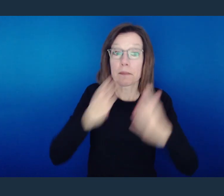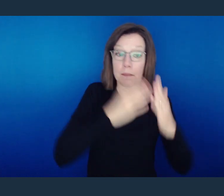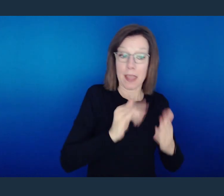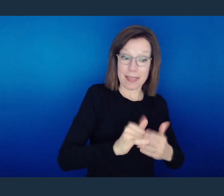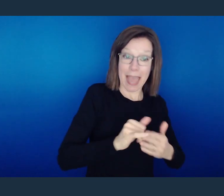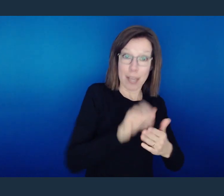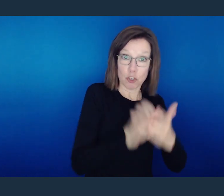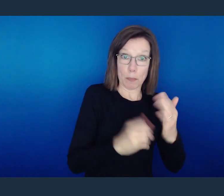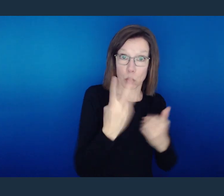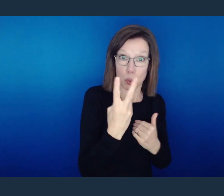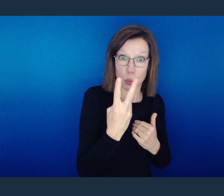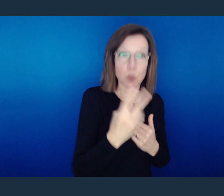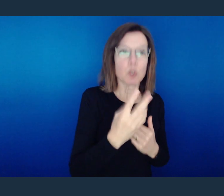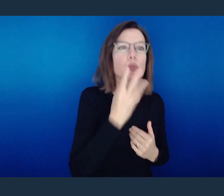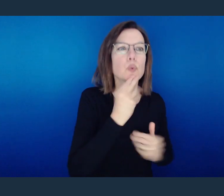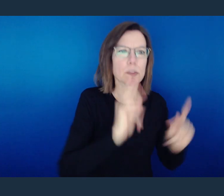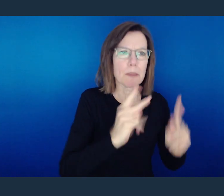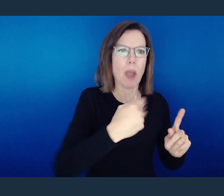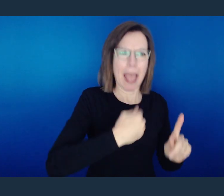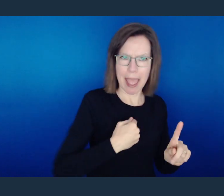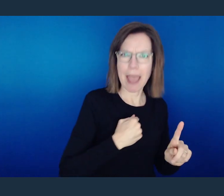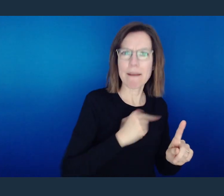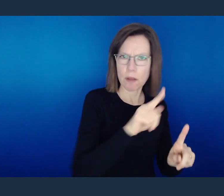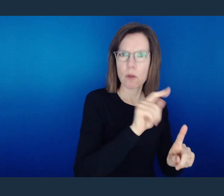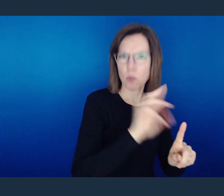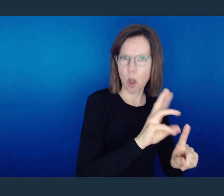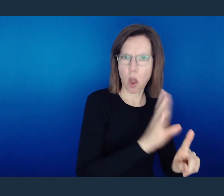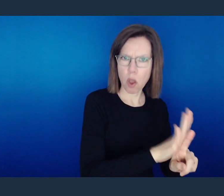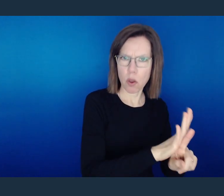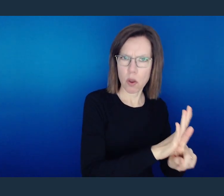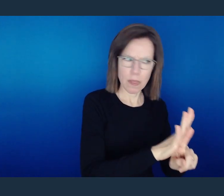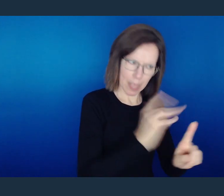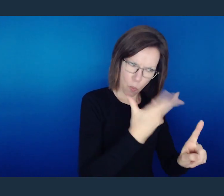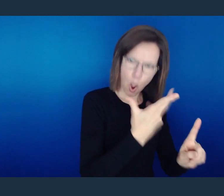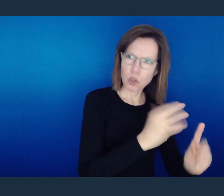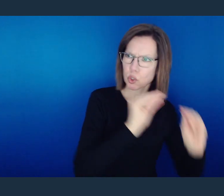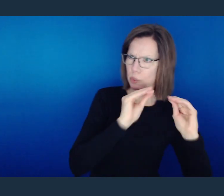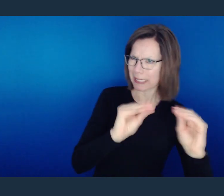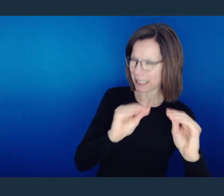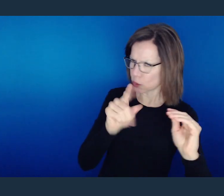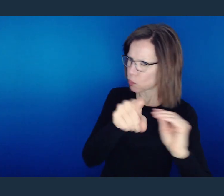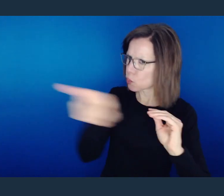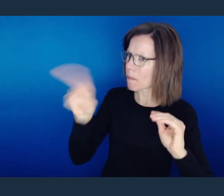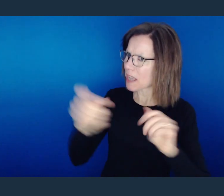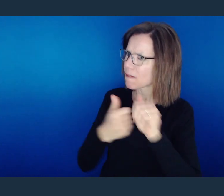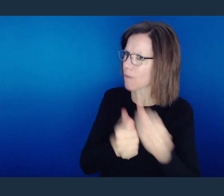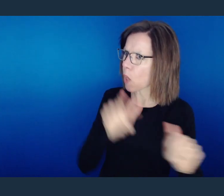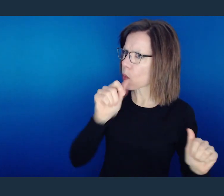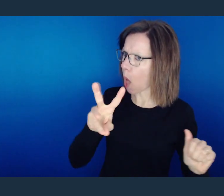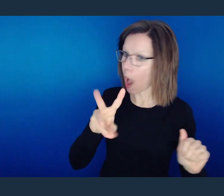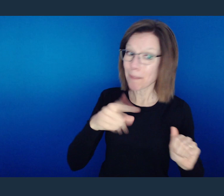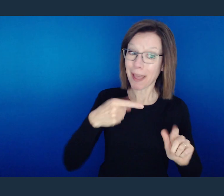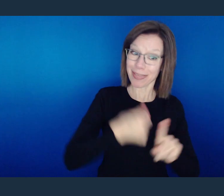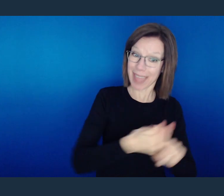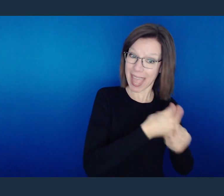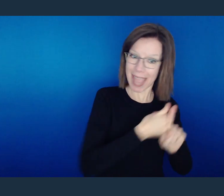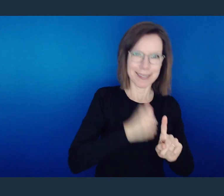In this context, the Jews had the law and they wanted to subject others to the law, but they themselves weren't keeping the law.